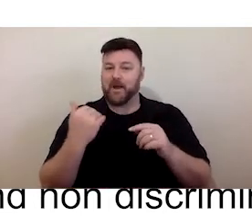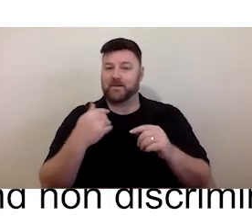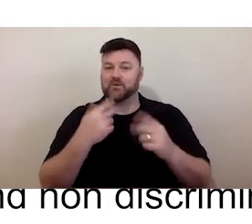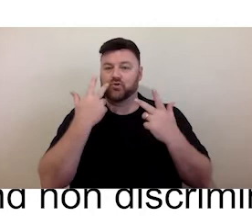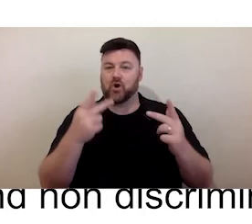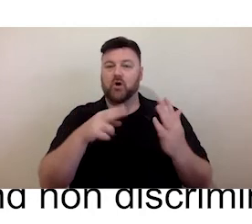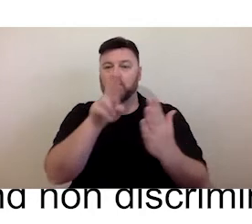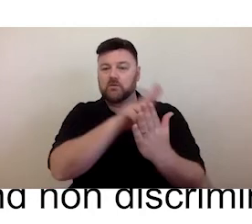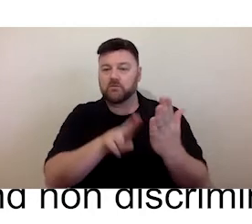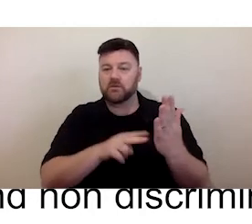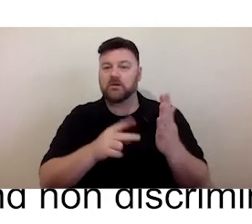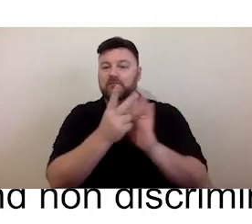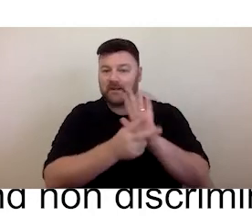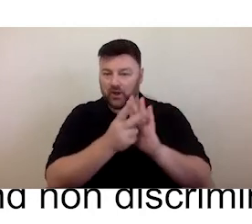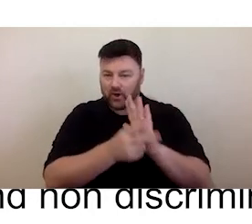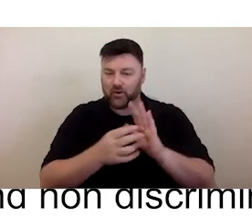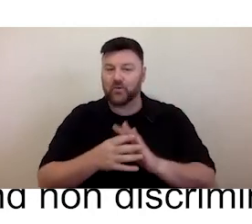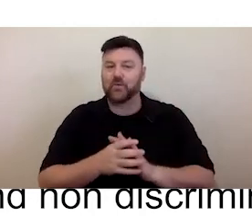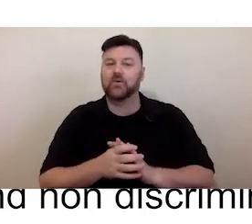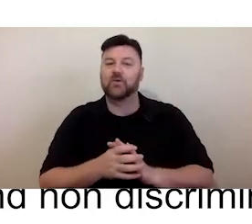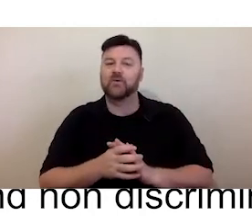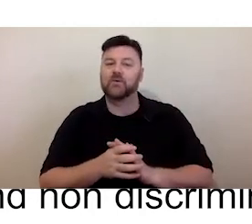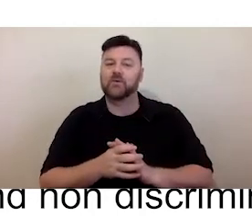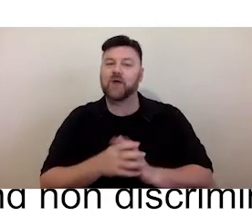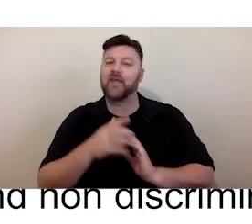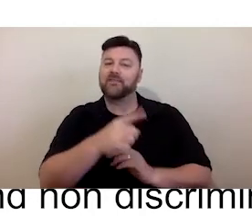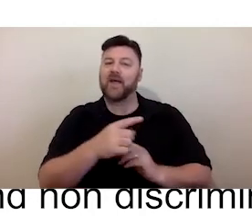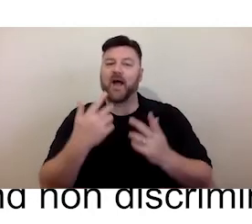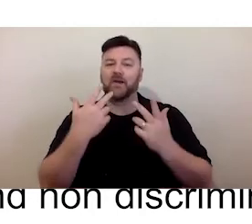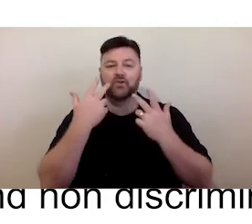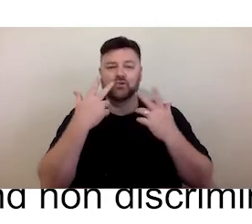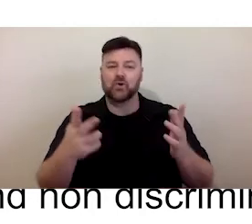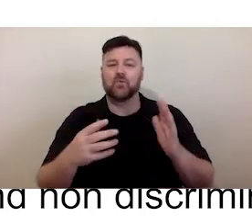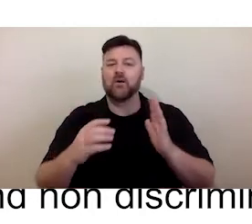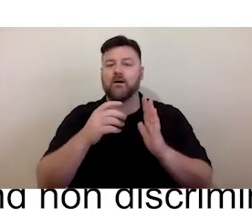access Alliance did that explores Article 5 -- which shares about